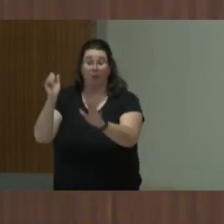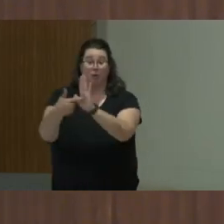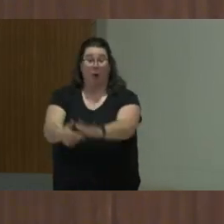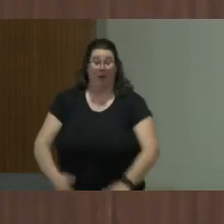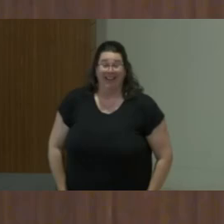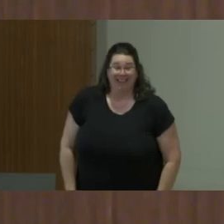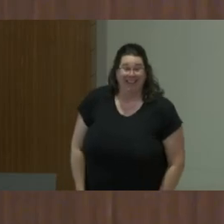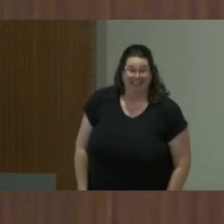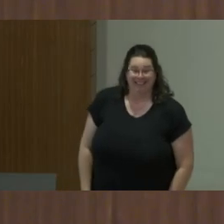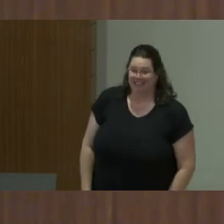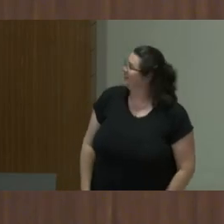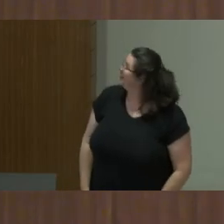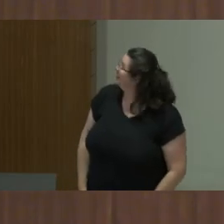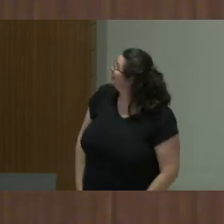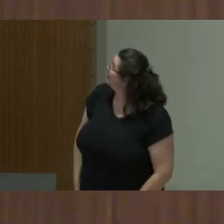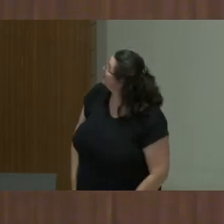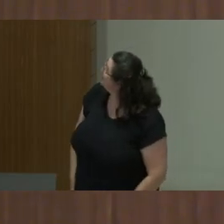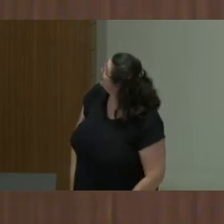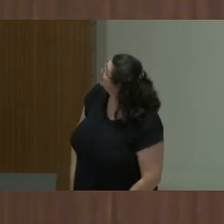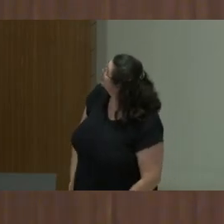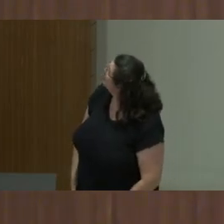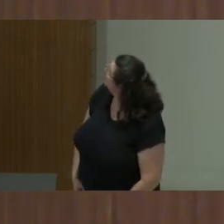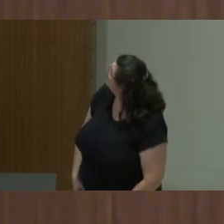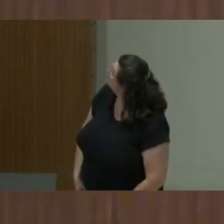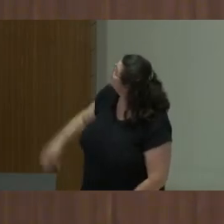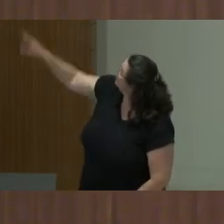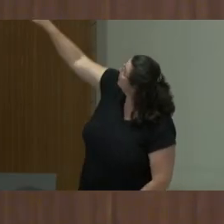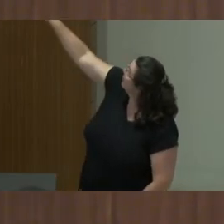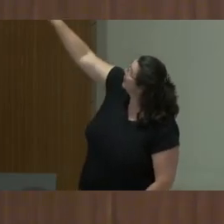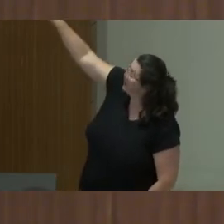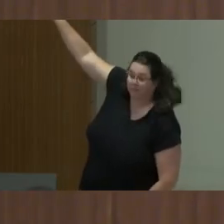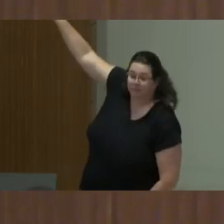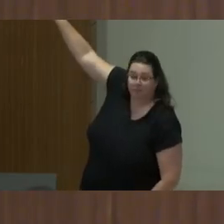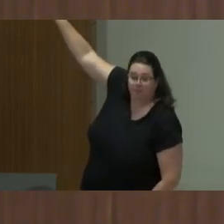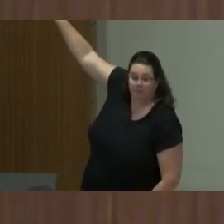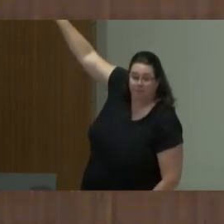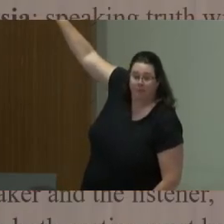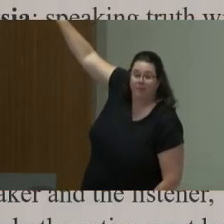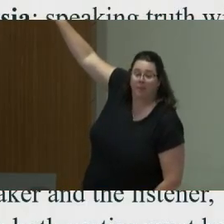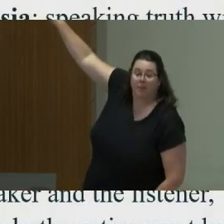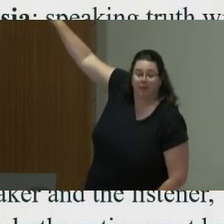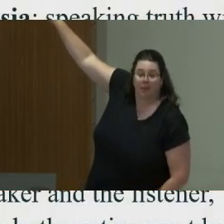Yeah. Parrhesia is speaking truth with frankness and the courage